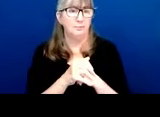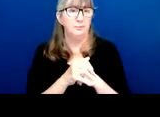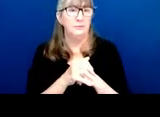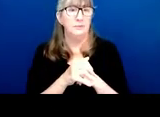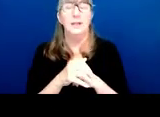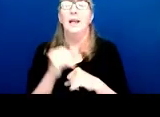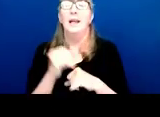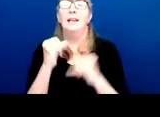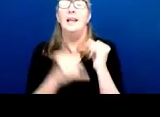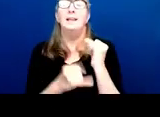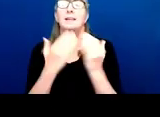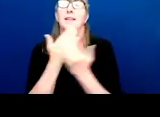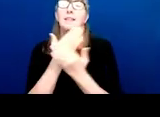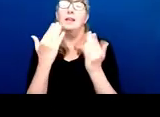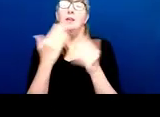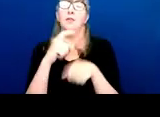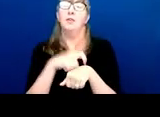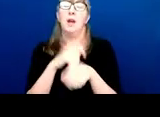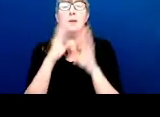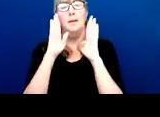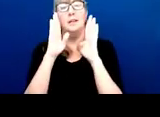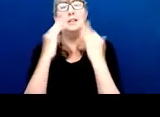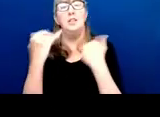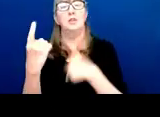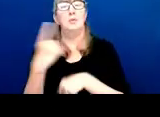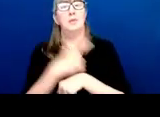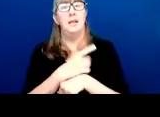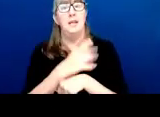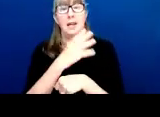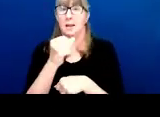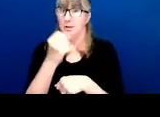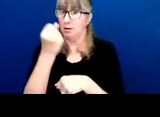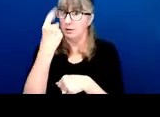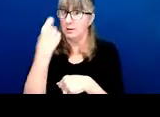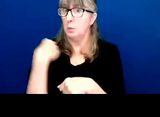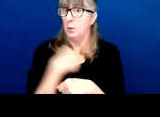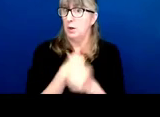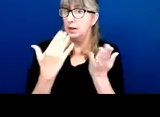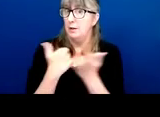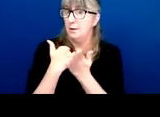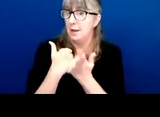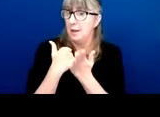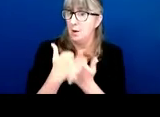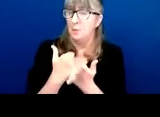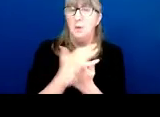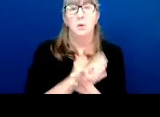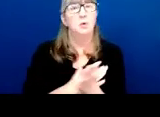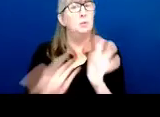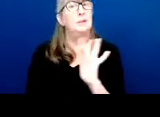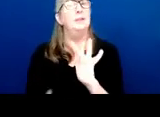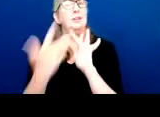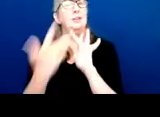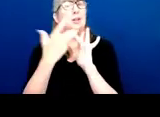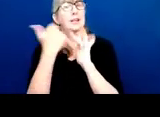for your time and attention today. And remember, we're here to help, so don't ever hesitate to reach out. We'll try to solve your problem